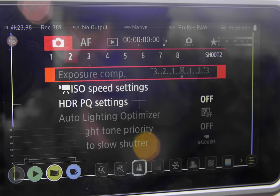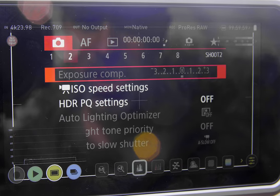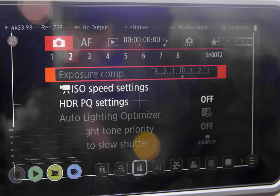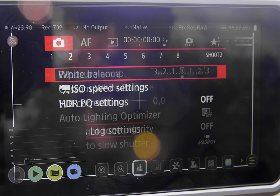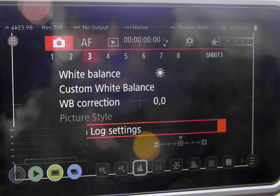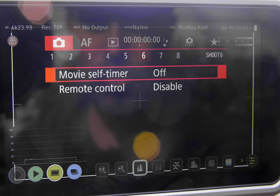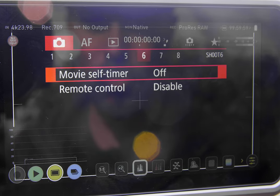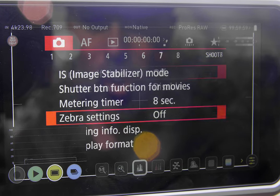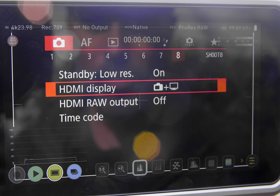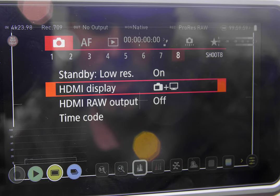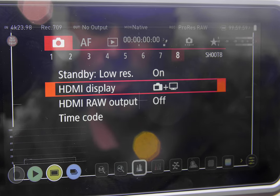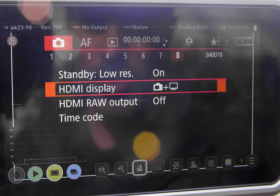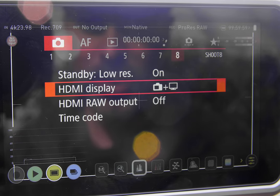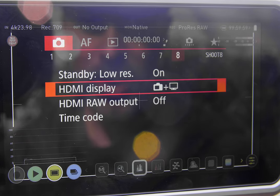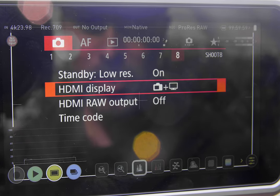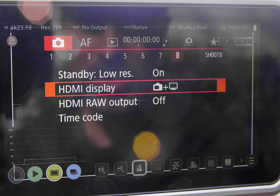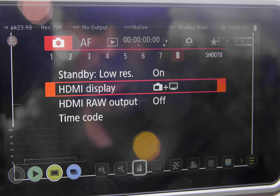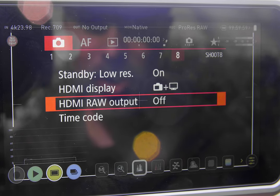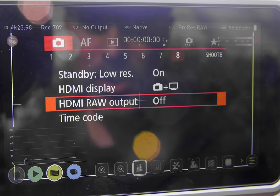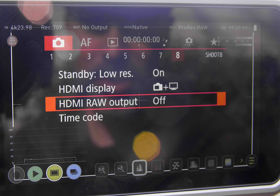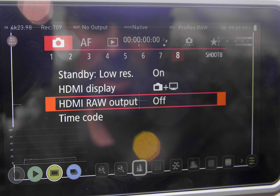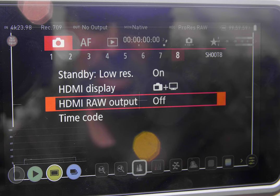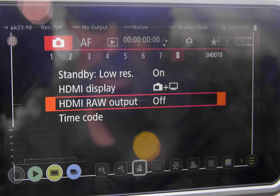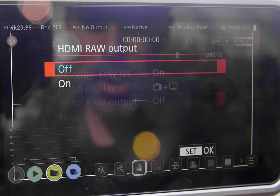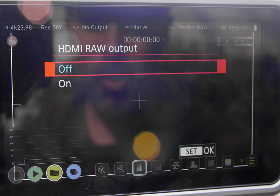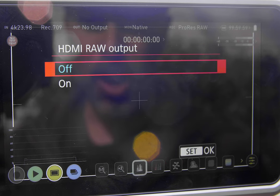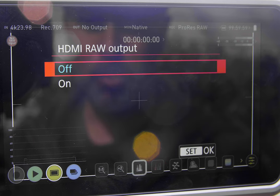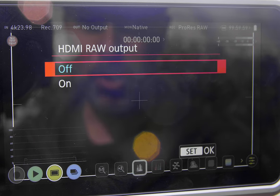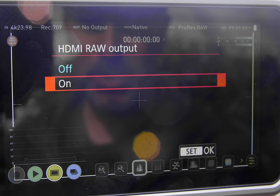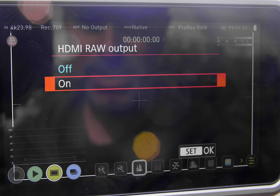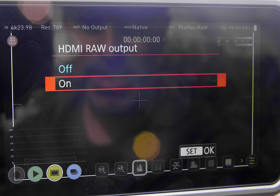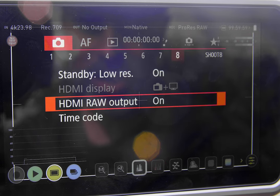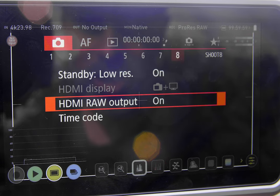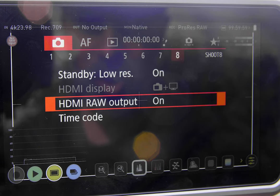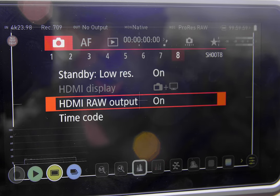and come here to the raw menu I'm going to set on HDMI RAW output I'm going to set that to on